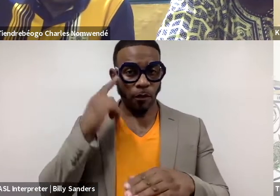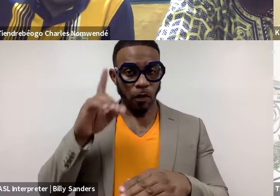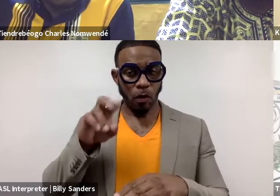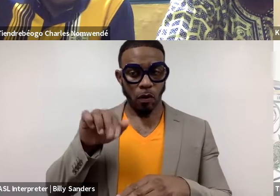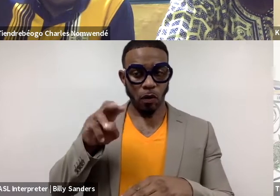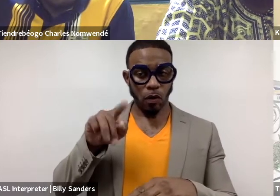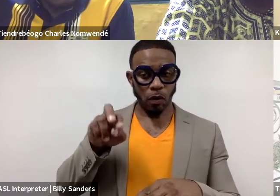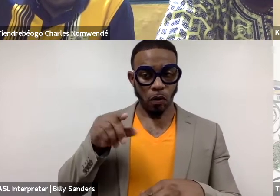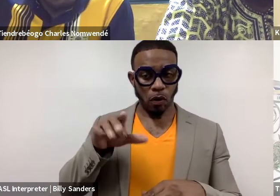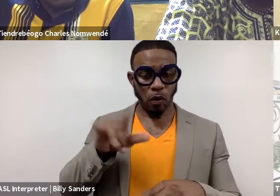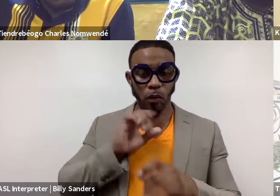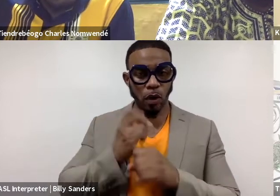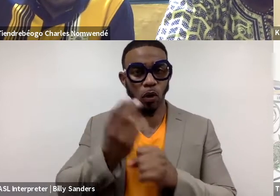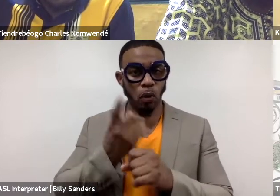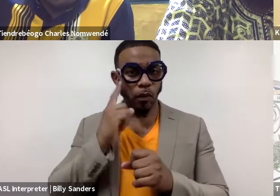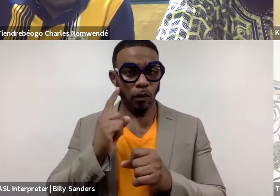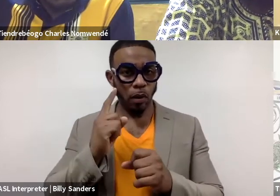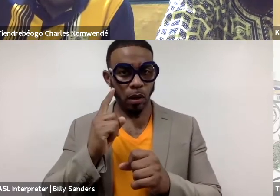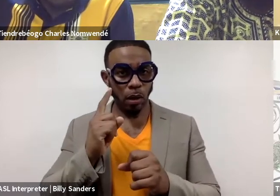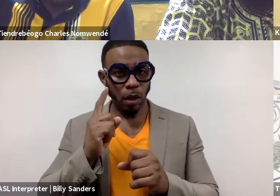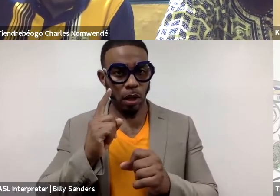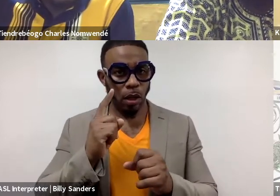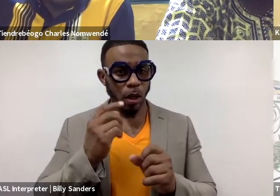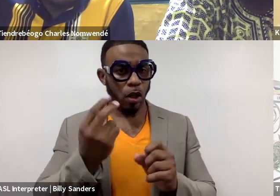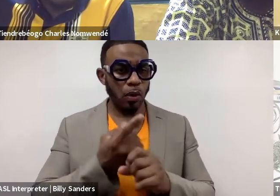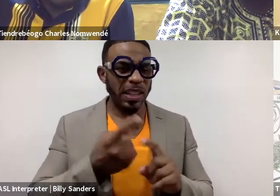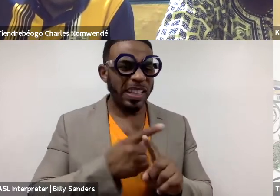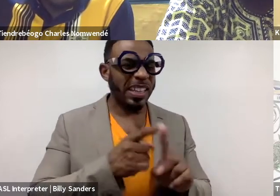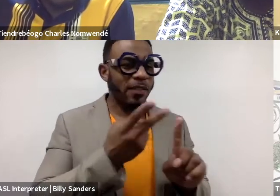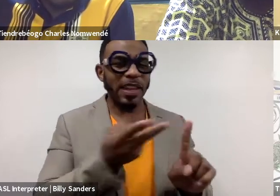to use a decolonial lens to understand this practice itself.